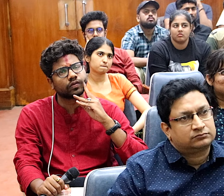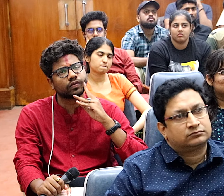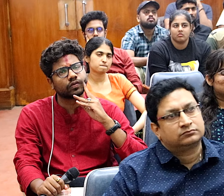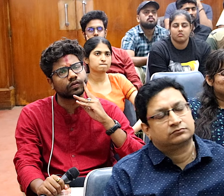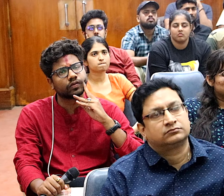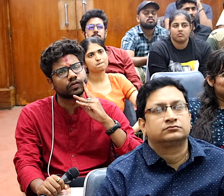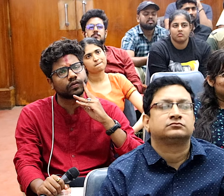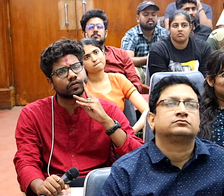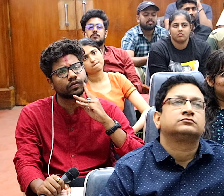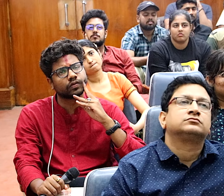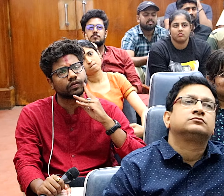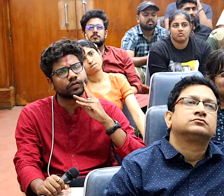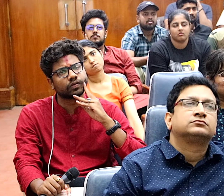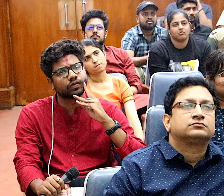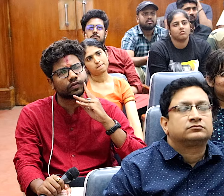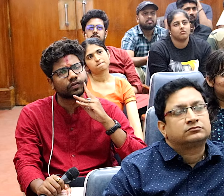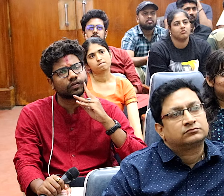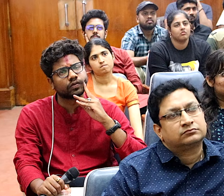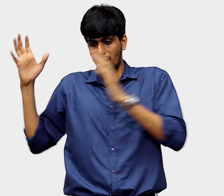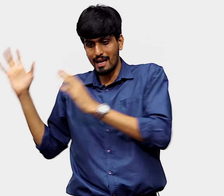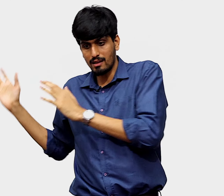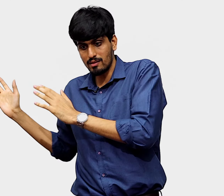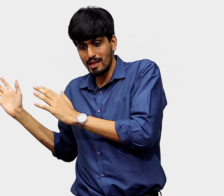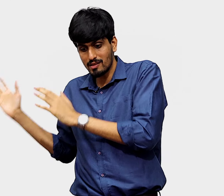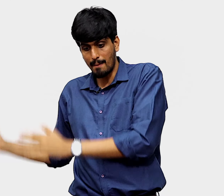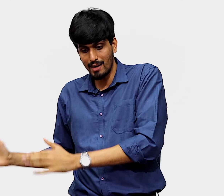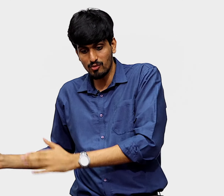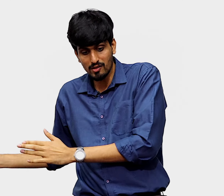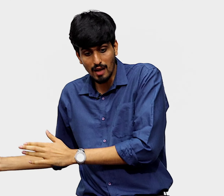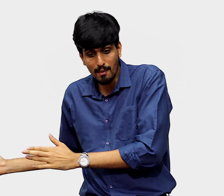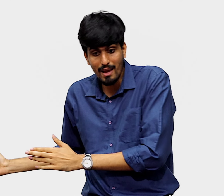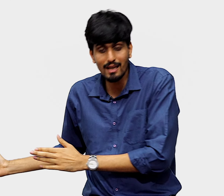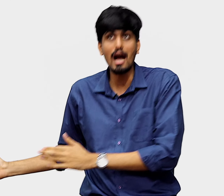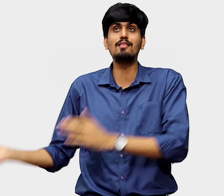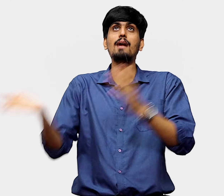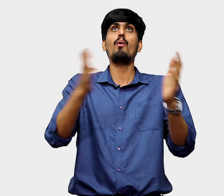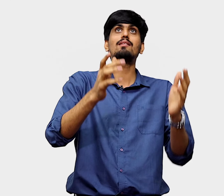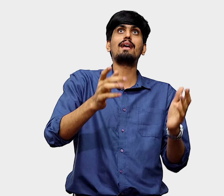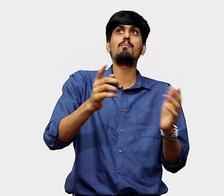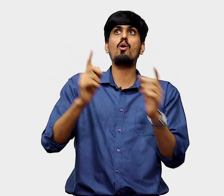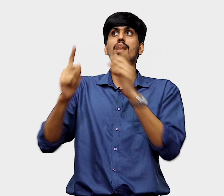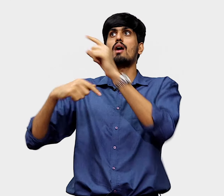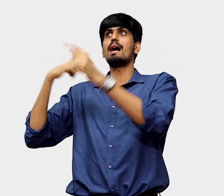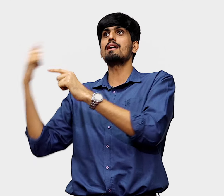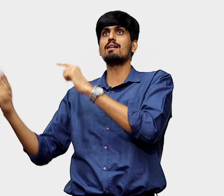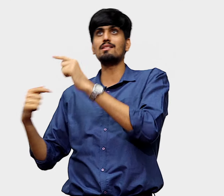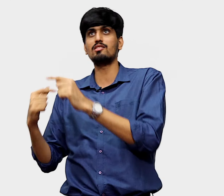Because of us if veganism explodes like these companies will start making at that point they can't be going into R&D and researching.